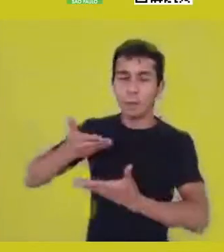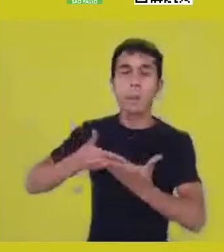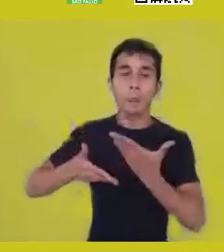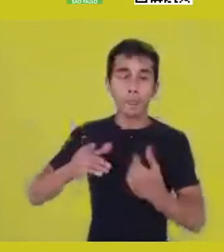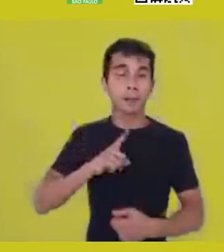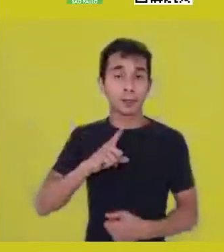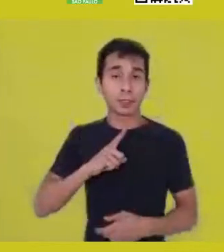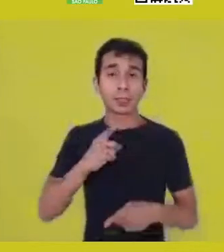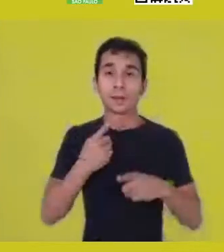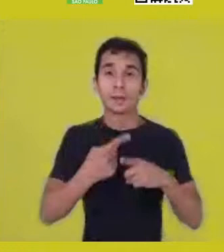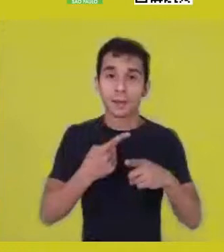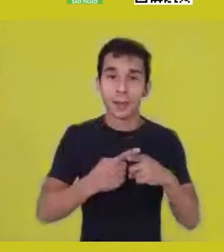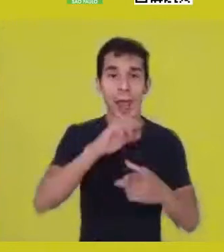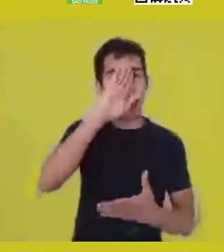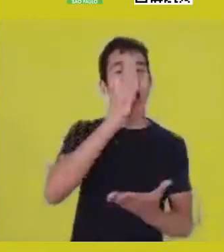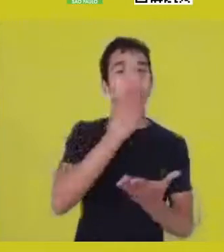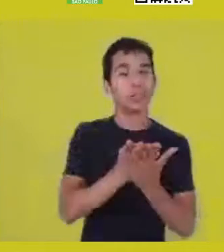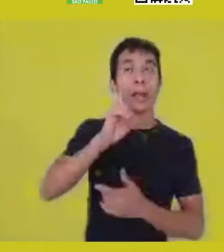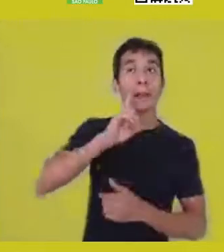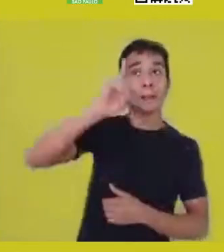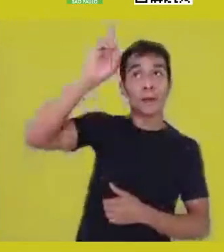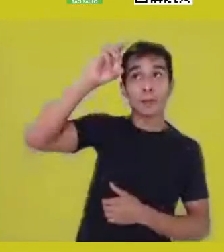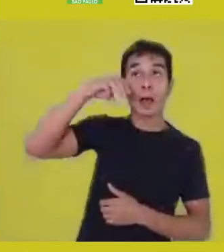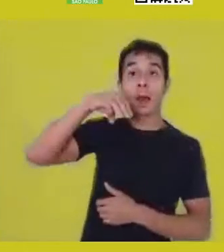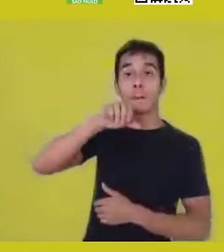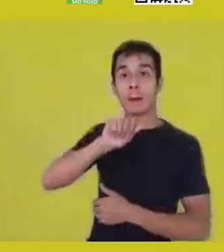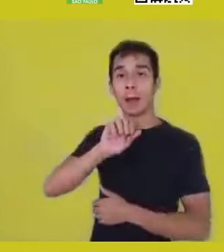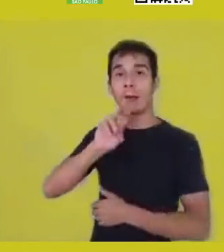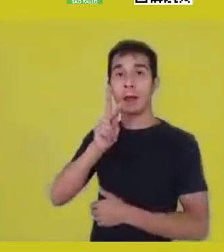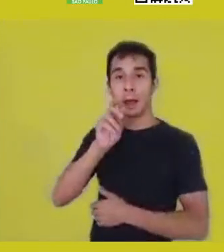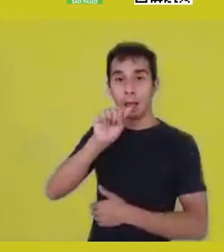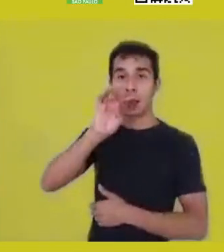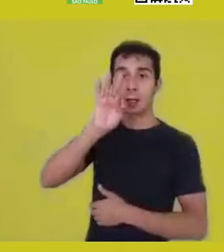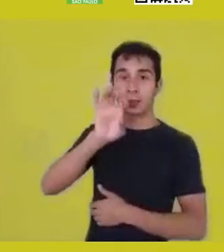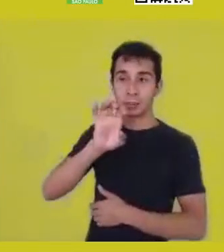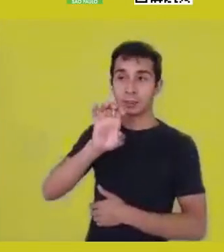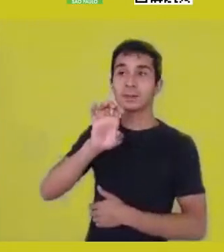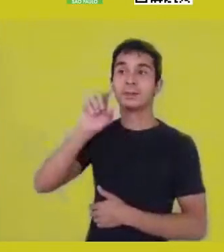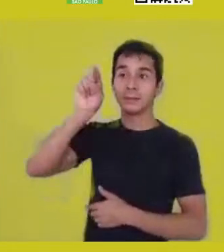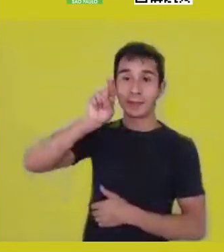where Ma’at flies over... Actually, there’s “The Global Dimension”,